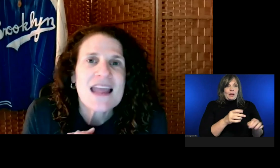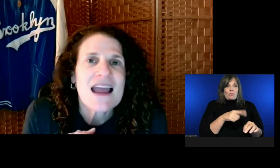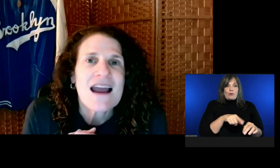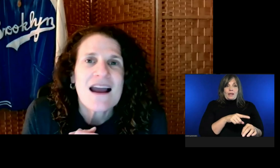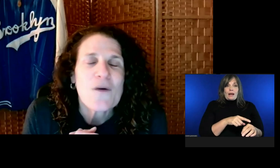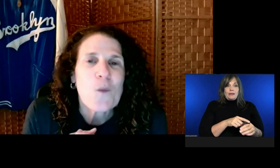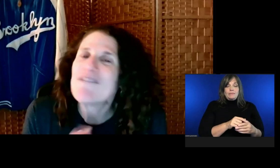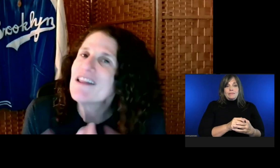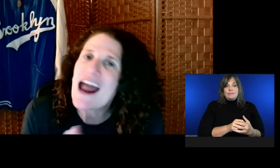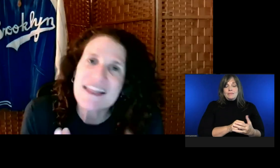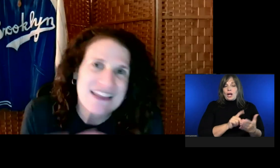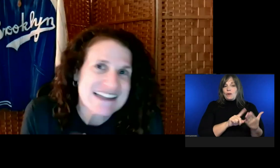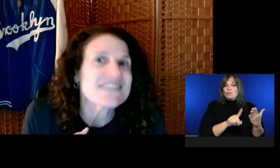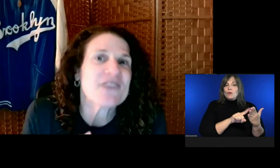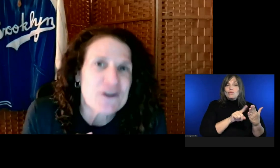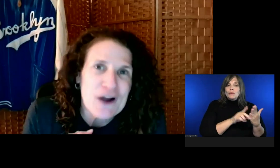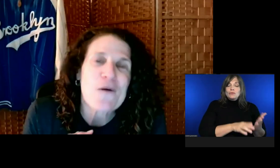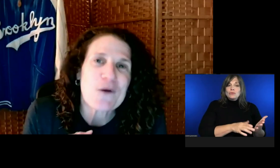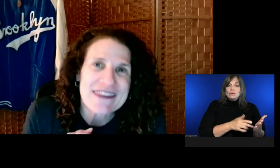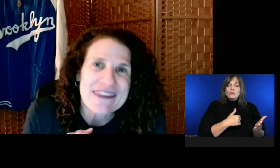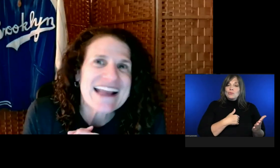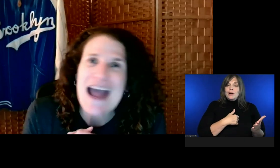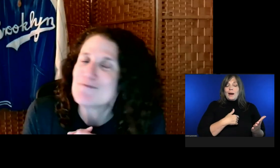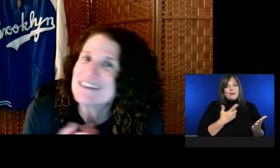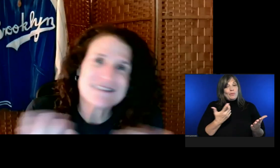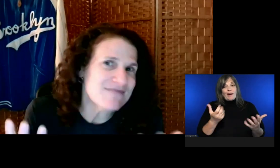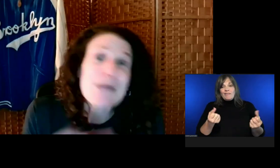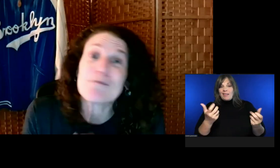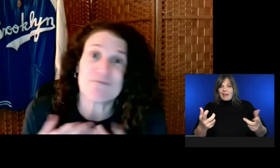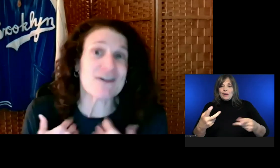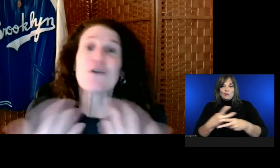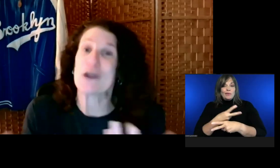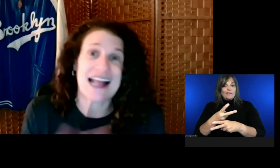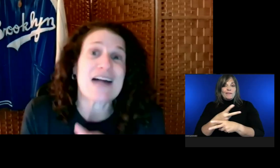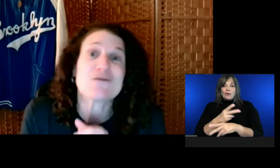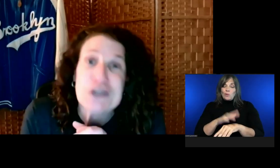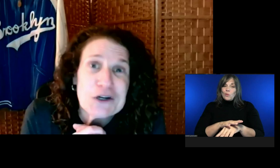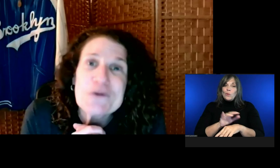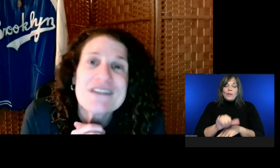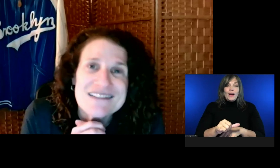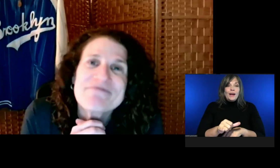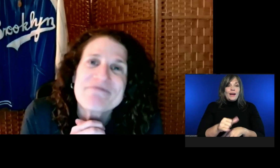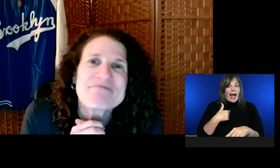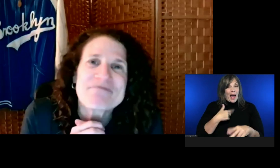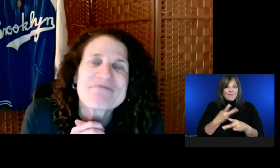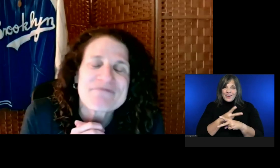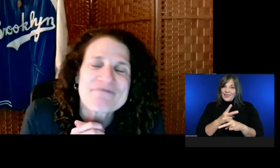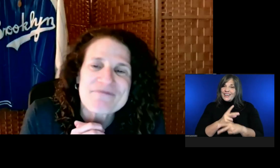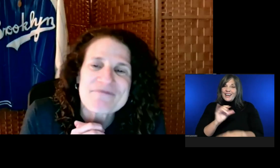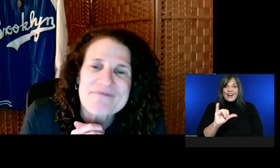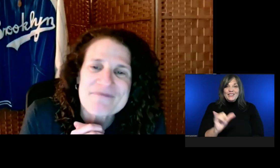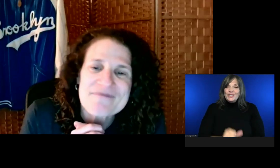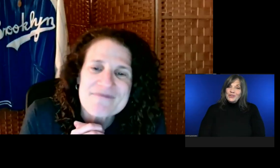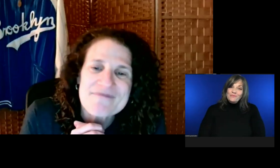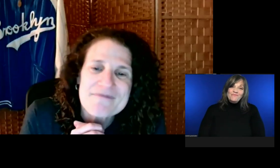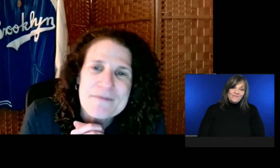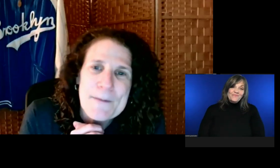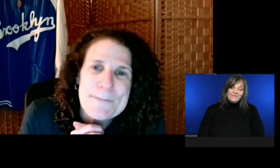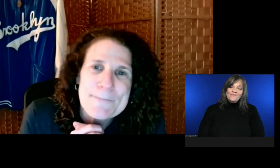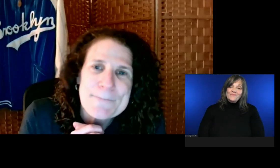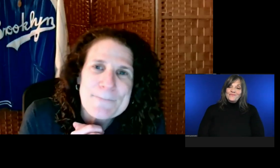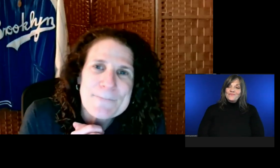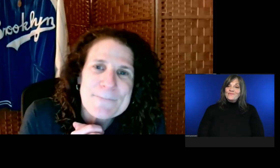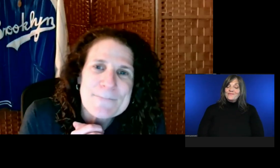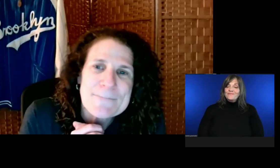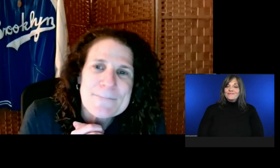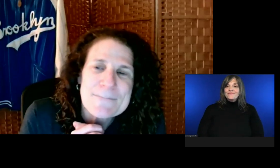But we have a lot of things to figure out with it.